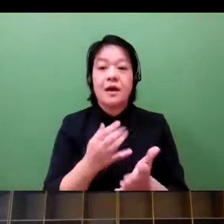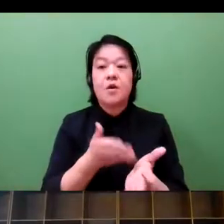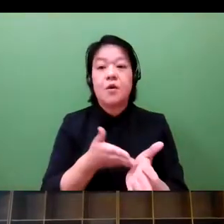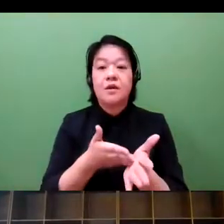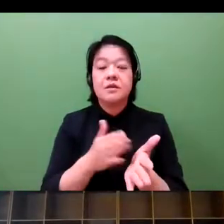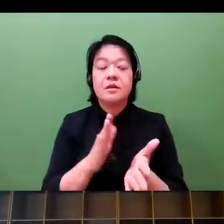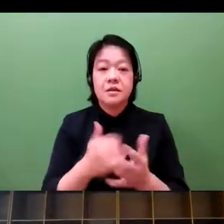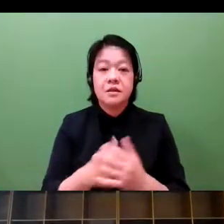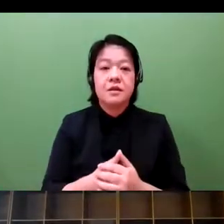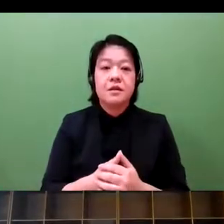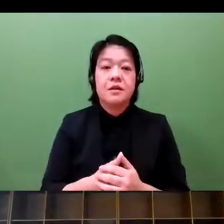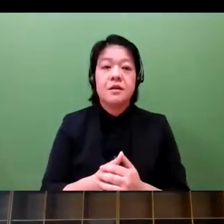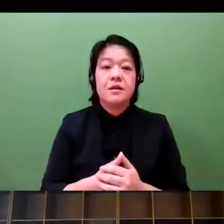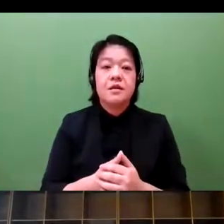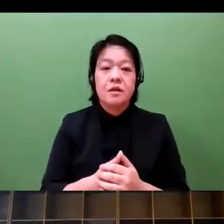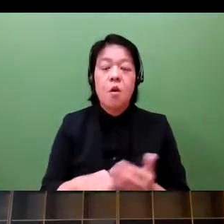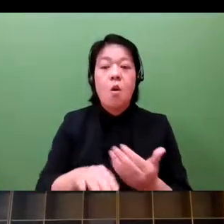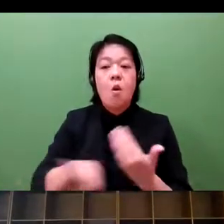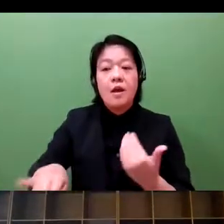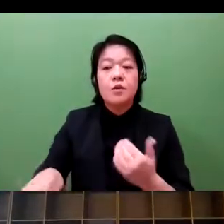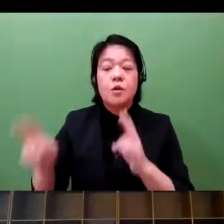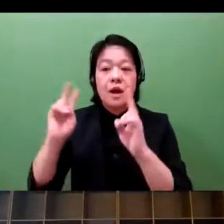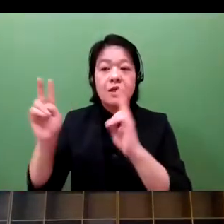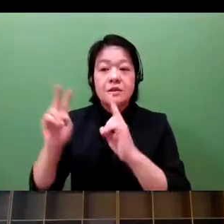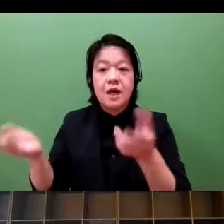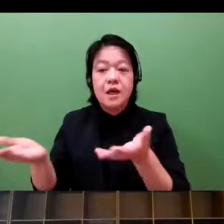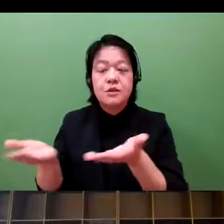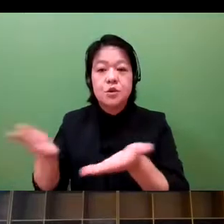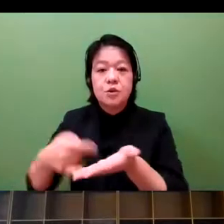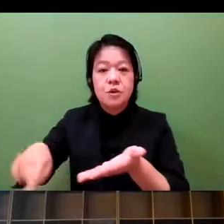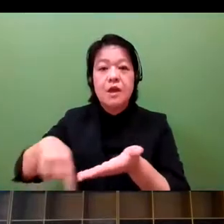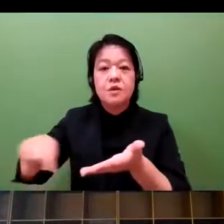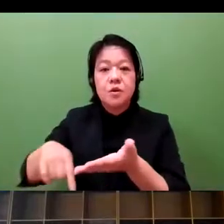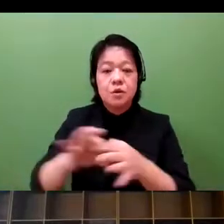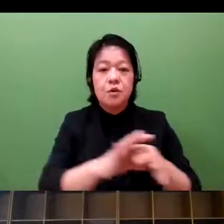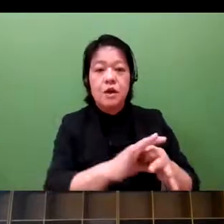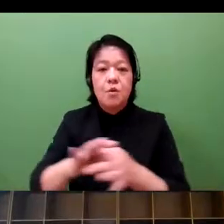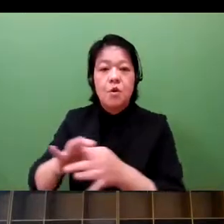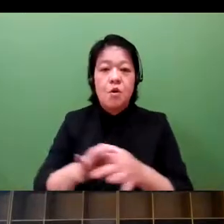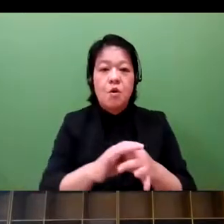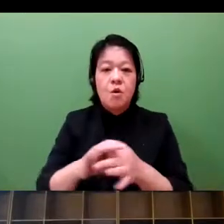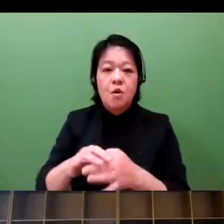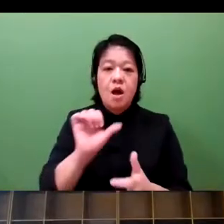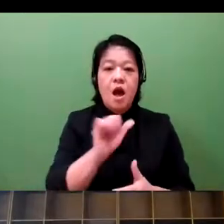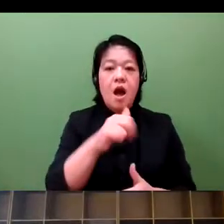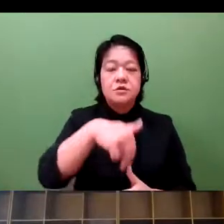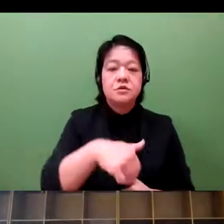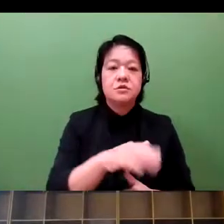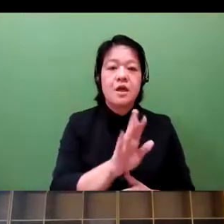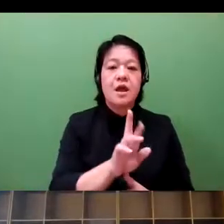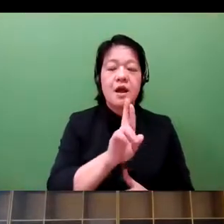This is an interesting example. This is a collaboration with health care companies with non-health care industry.